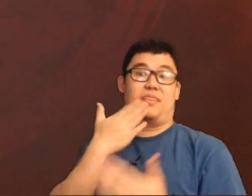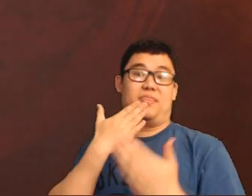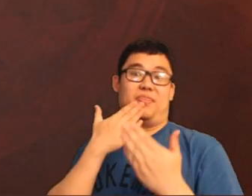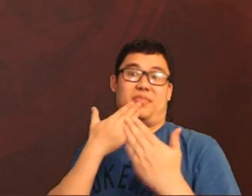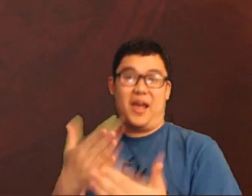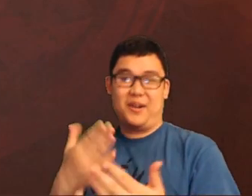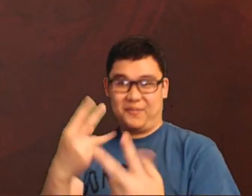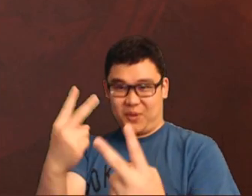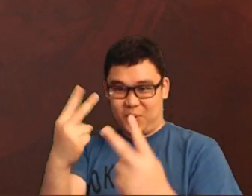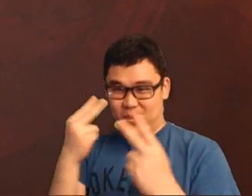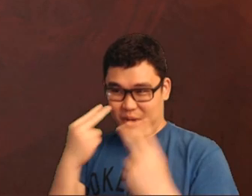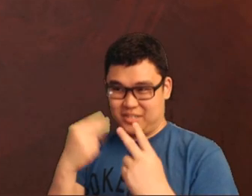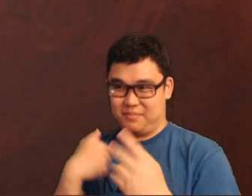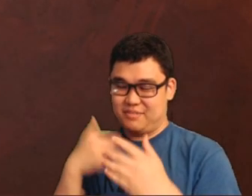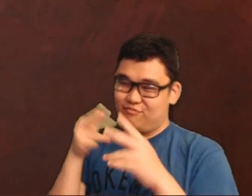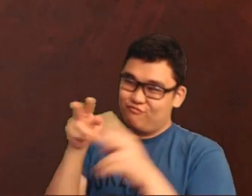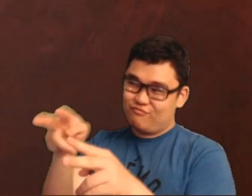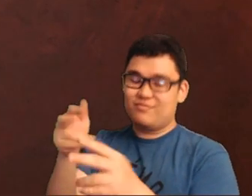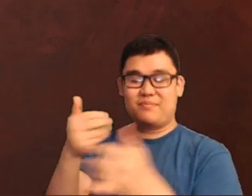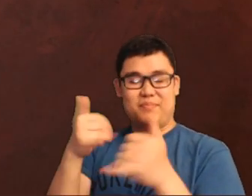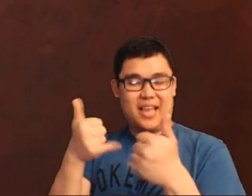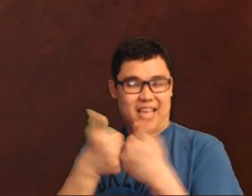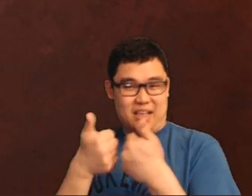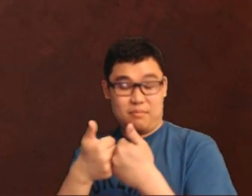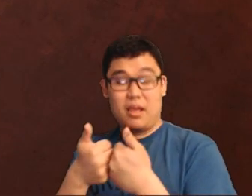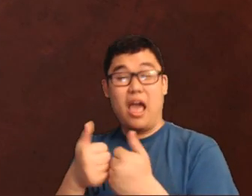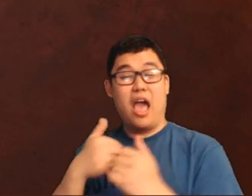Thank you for watching me play this game.